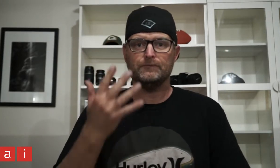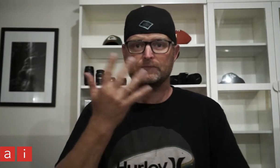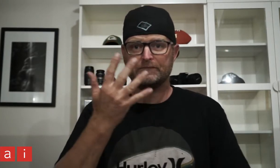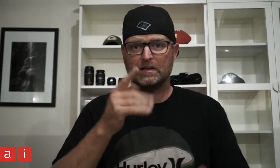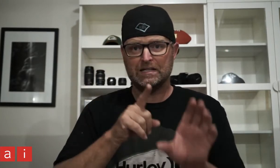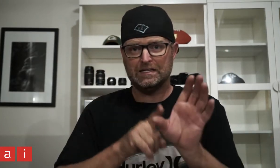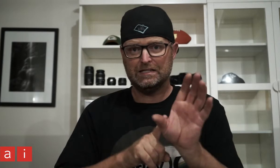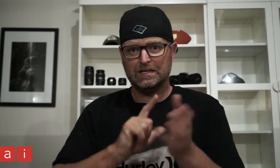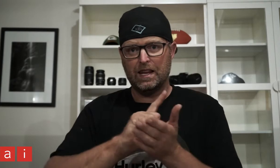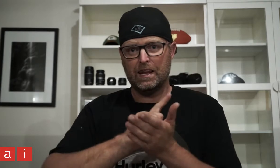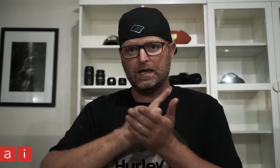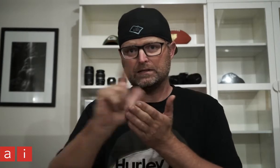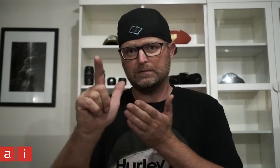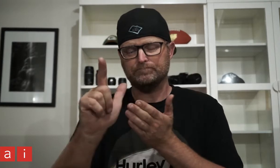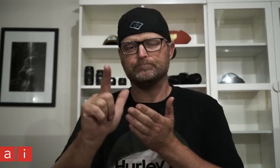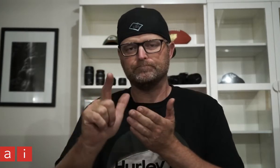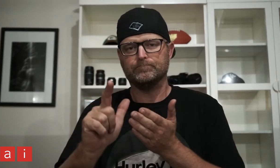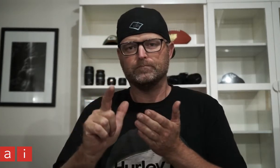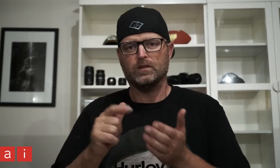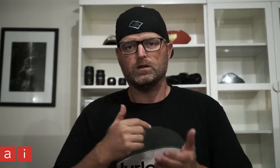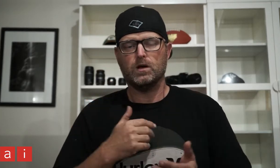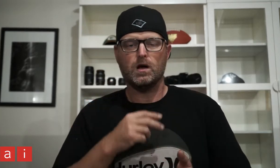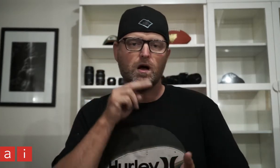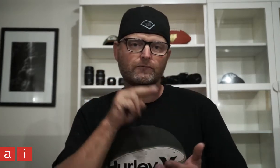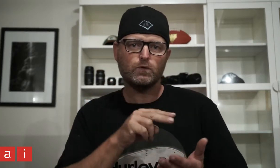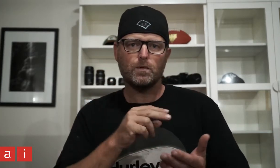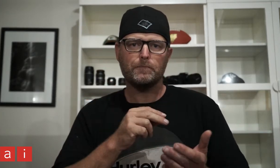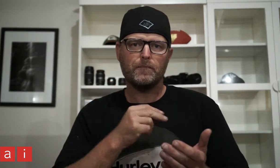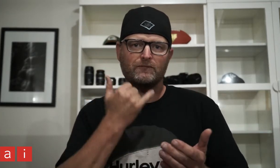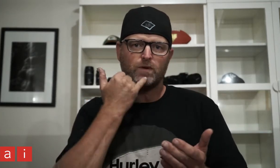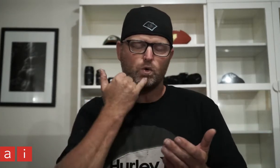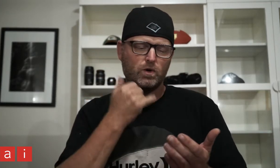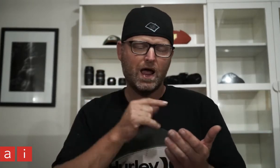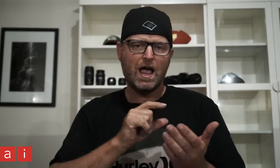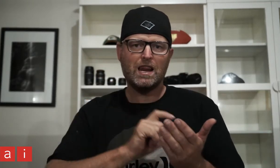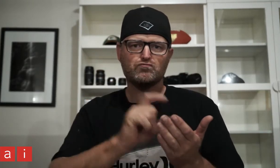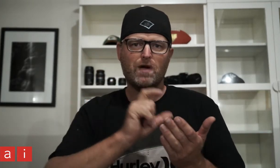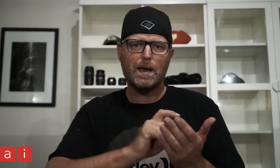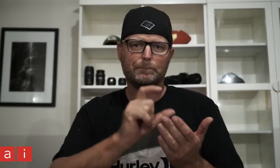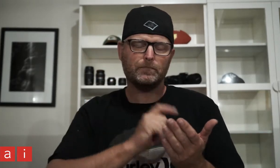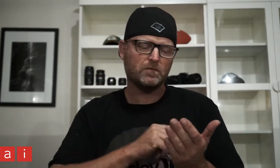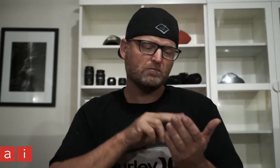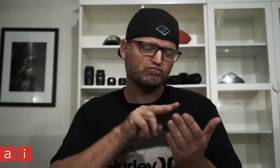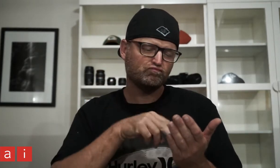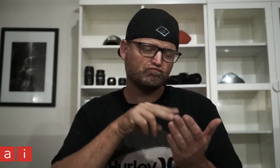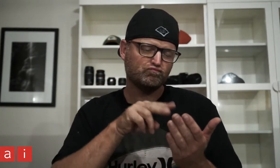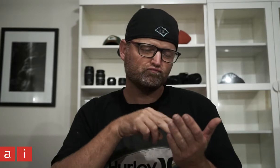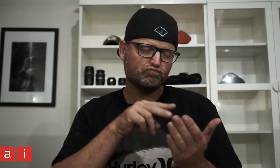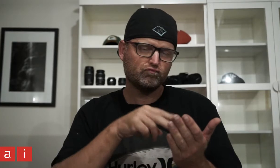15 years later, I was browsing Instagram on my phone